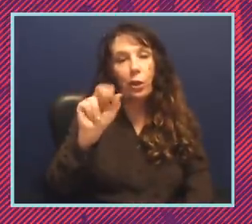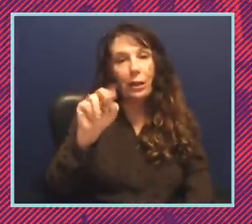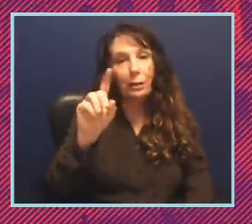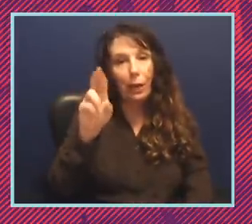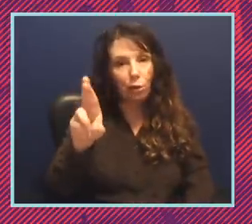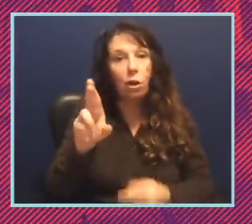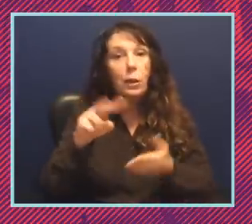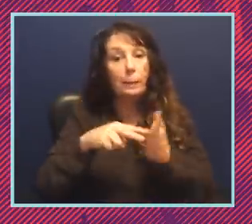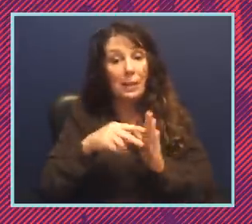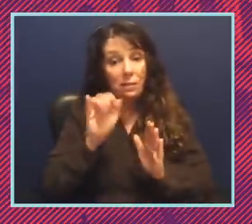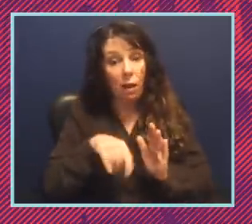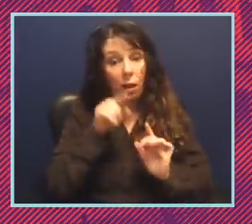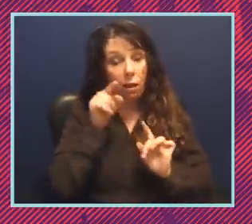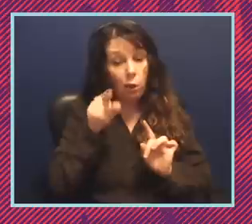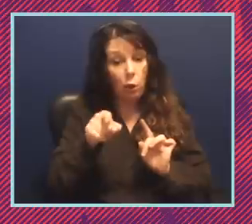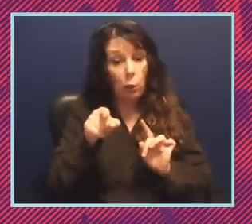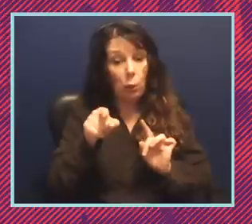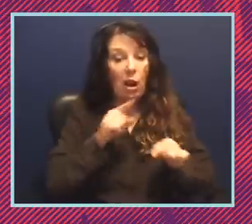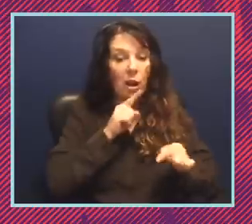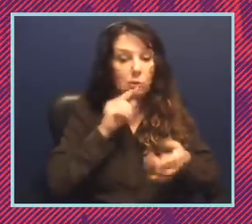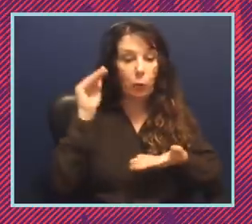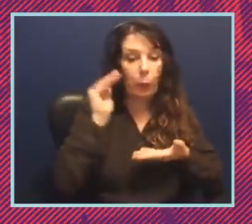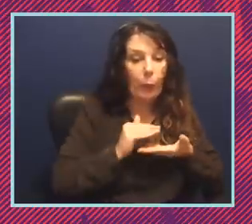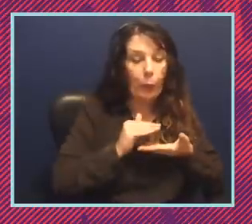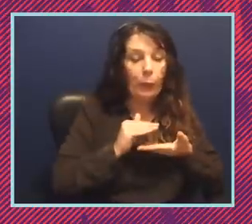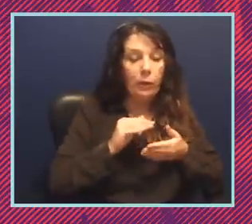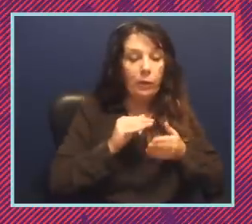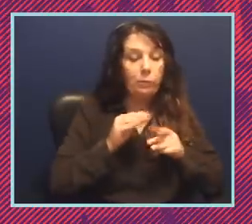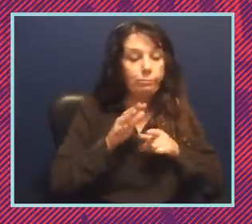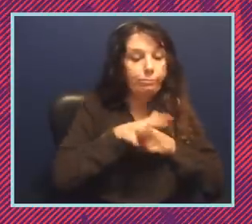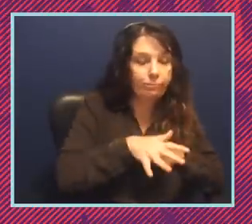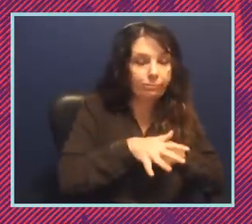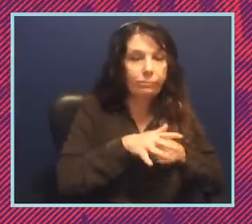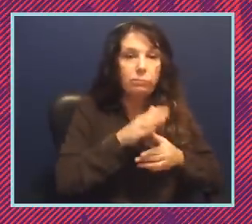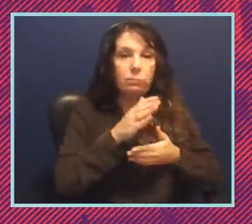diluting or dim minimizing the voices of certain voters and of course those tend